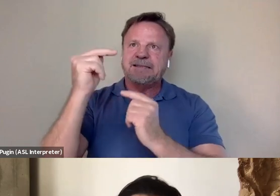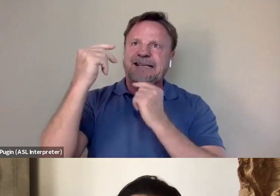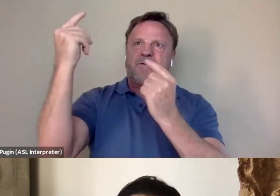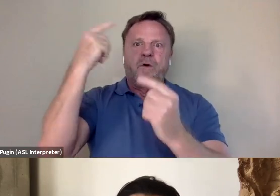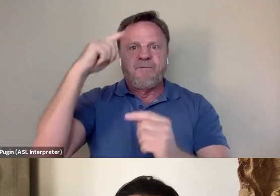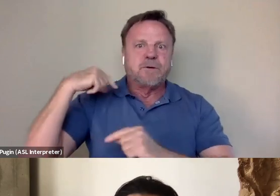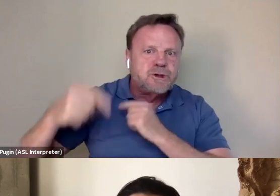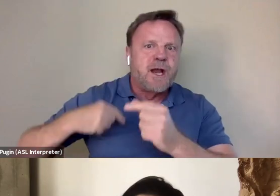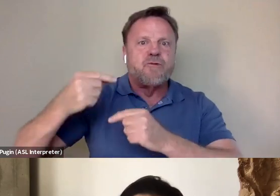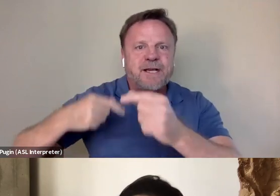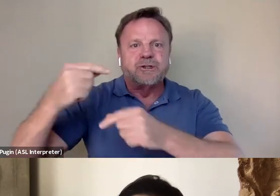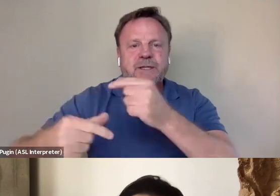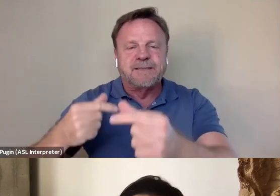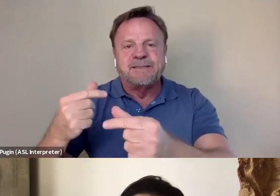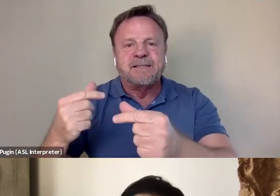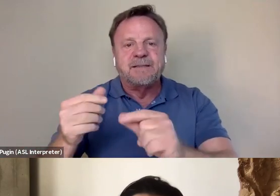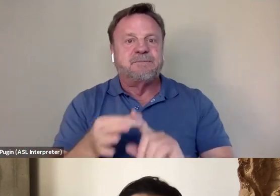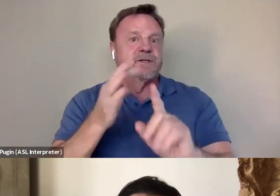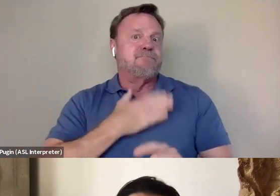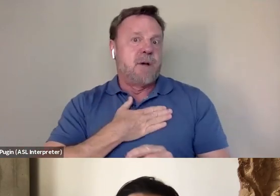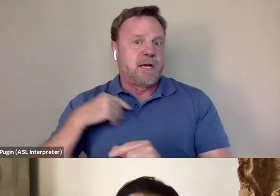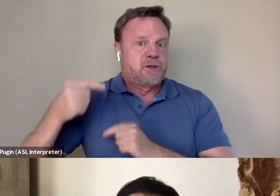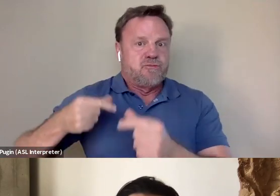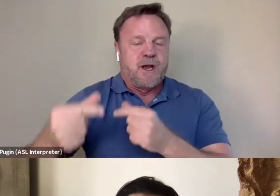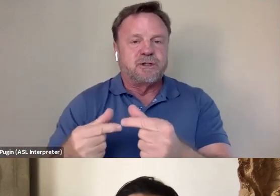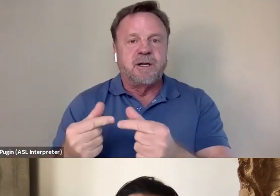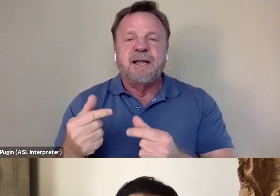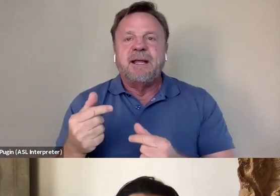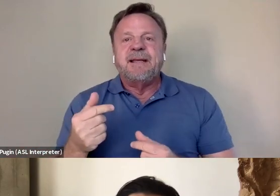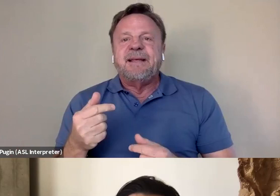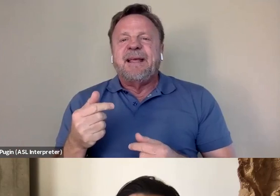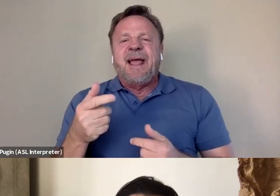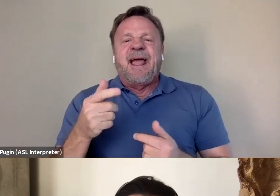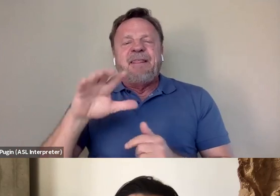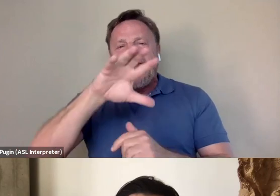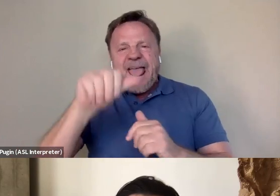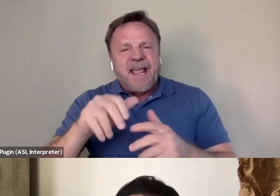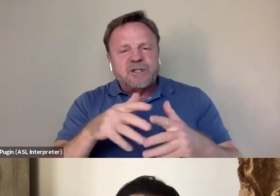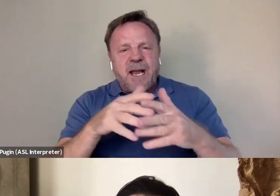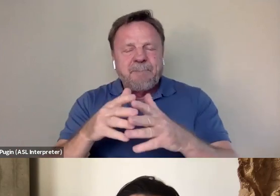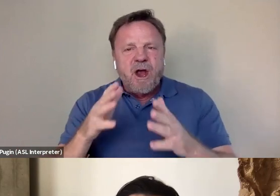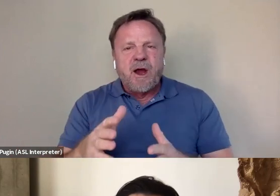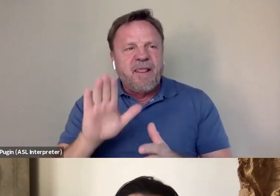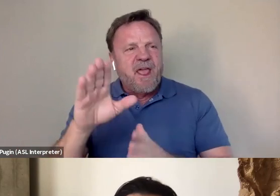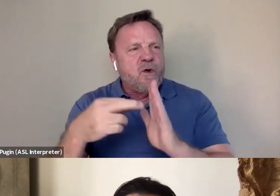for, you know, especially my generation. Then Asian Americans, their representation would not,